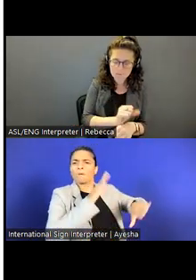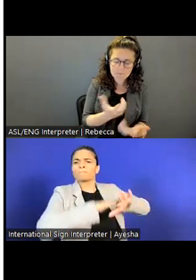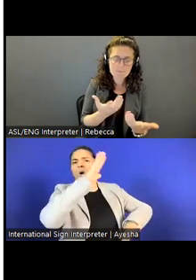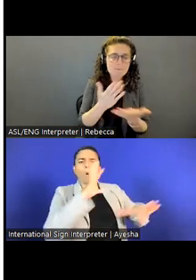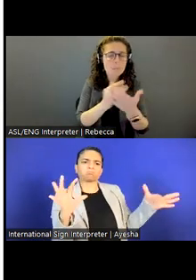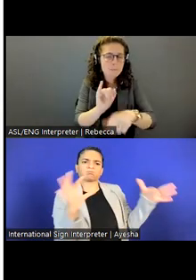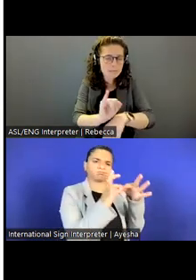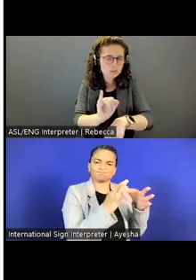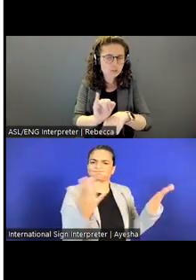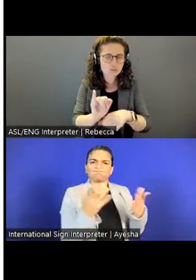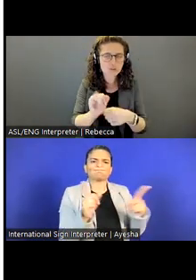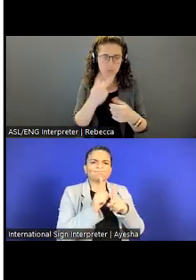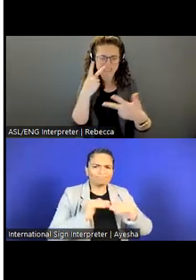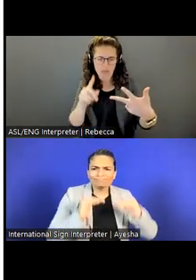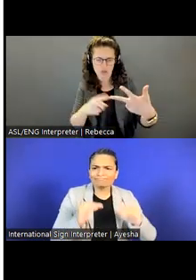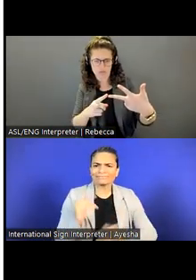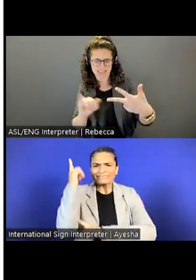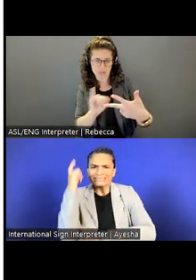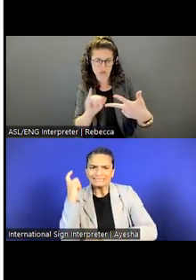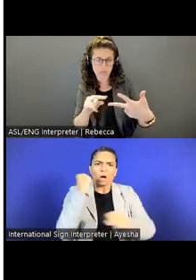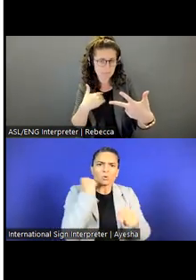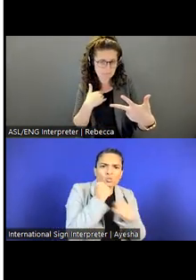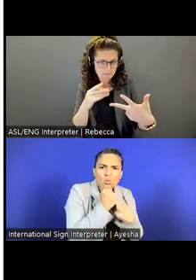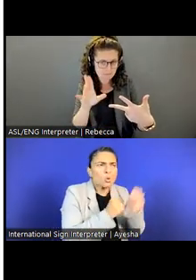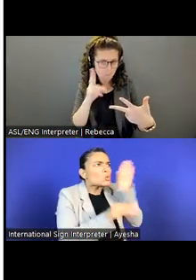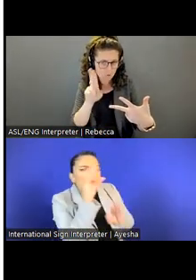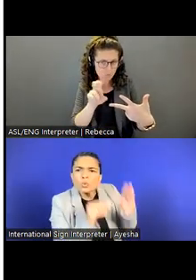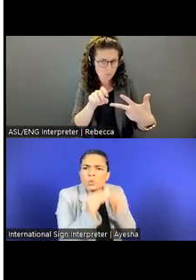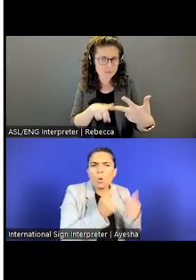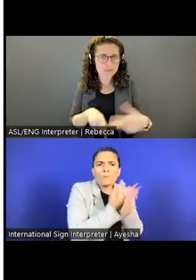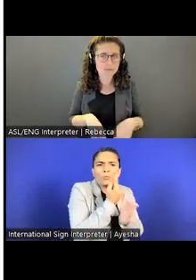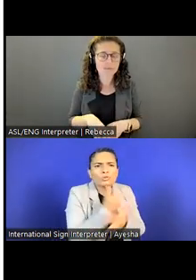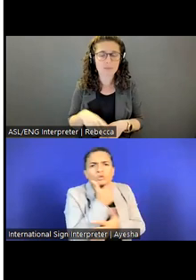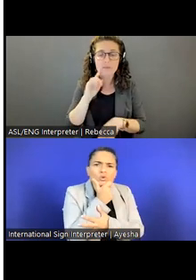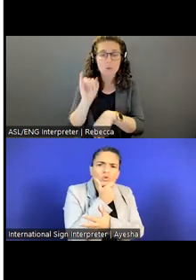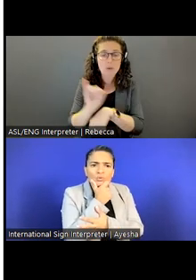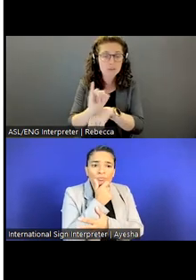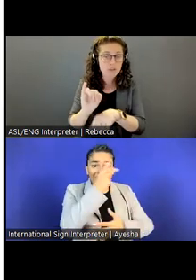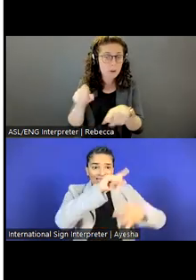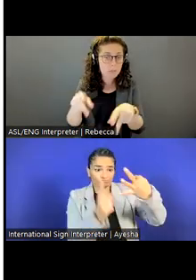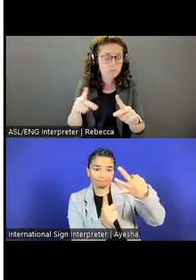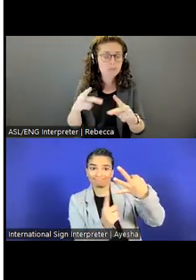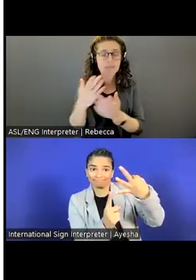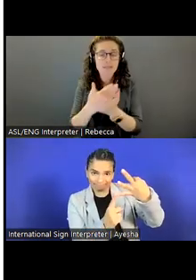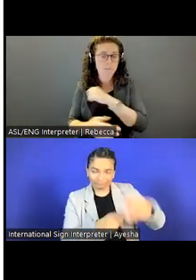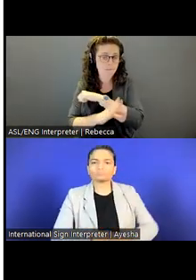As you'll see the third bullet point. To talk more about the internship opportunities, we have fall internships, spring internships,